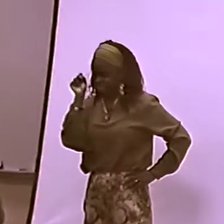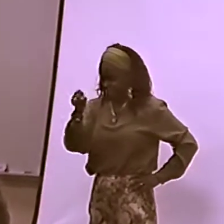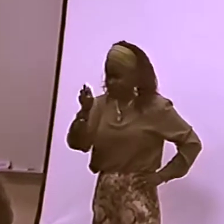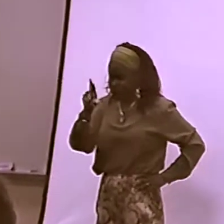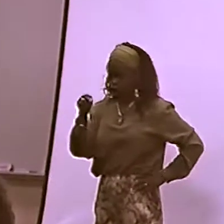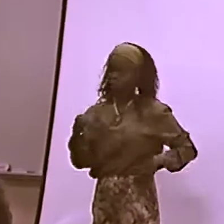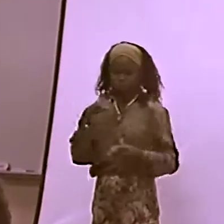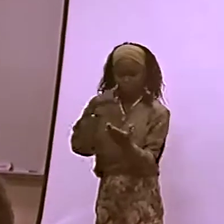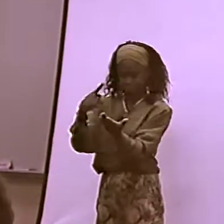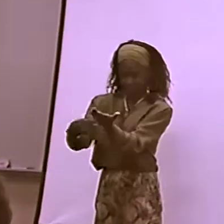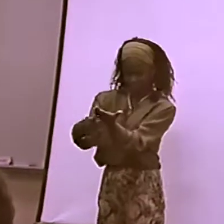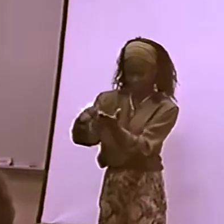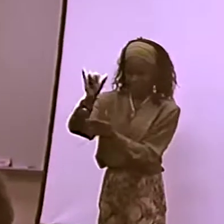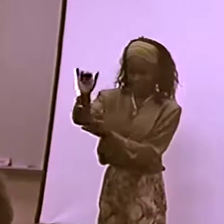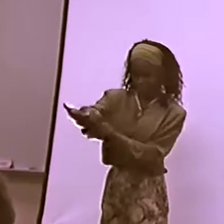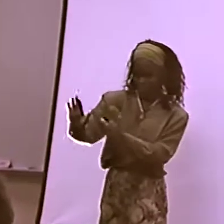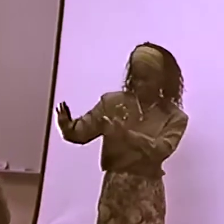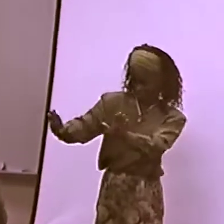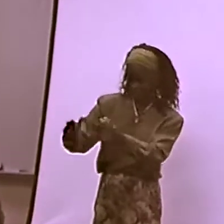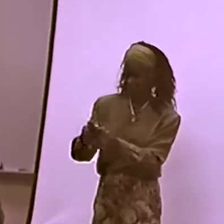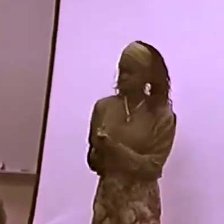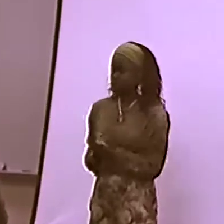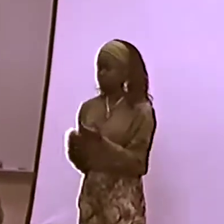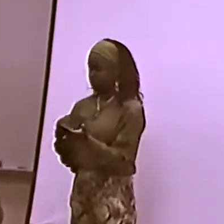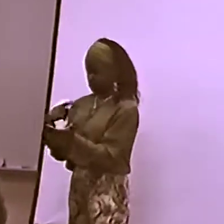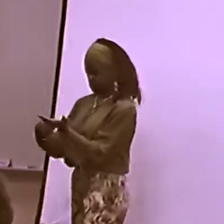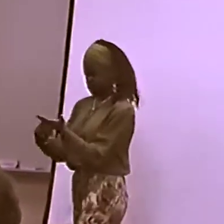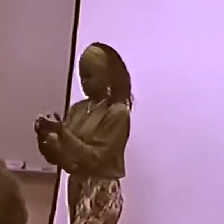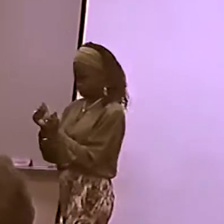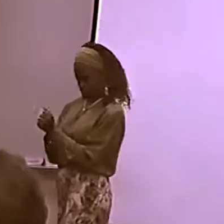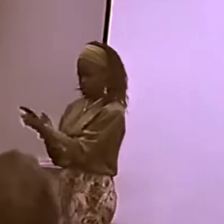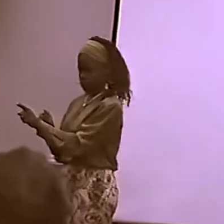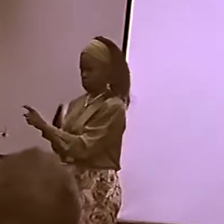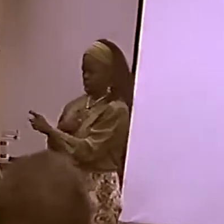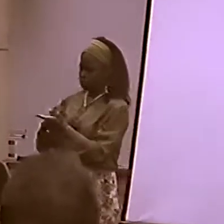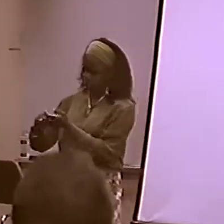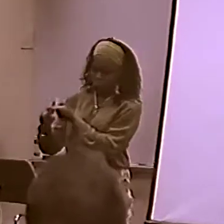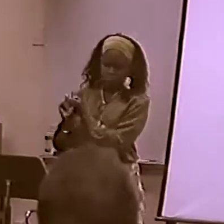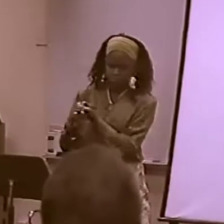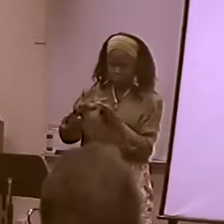I WANT YOU TO GIVE IT A LOT OF THOUGHT WHEN WE COME TO THAT PART. HOLD YOUR THOUGHTS ON THAT FOR RIGHT NOW.